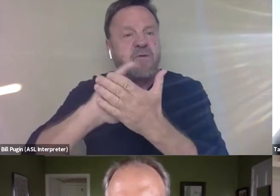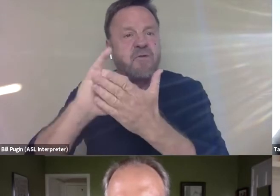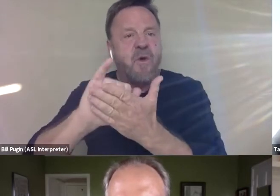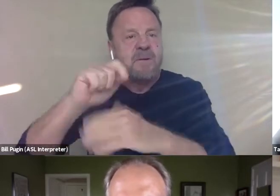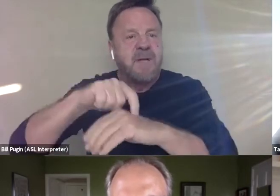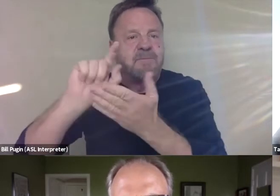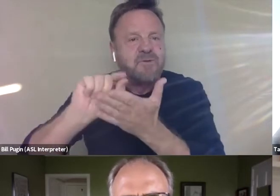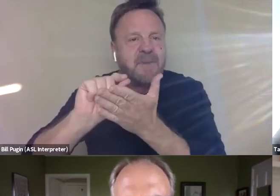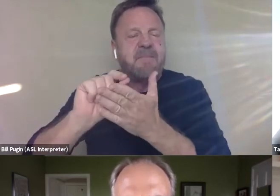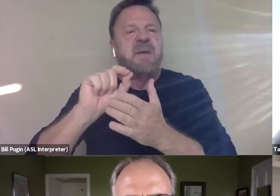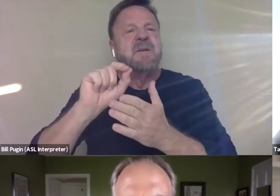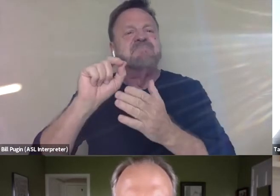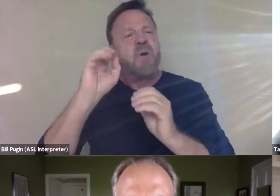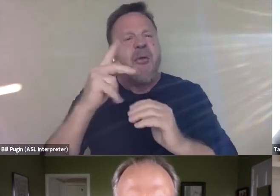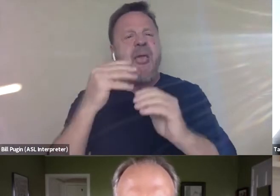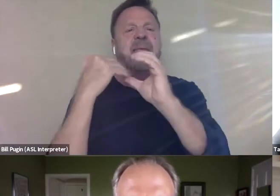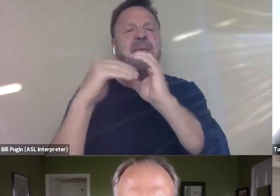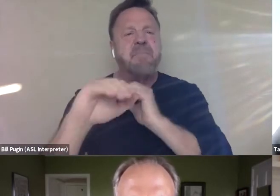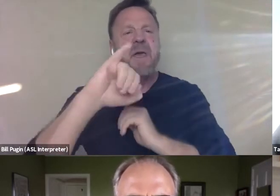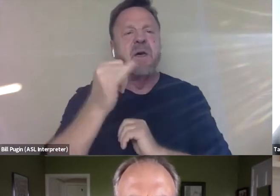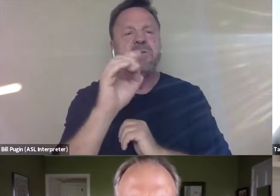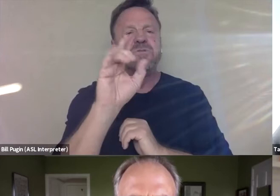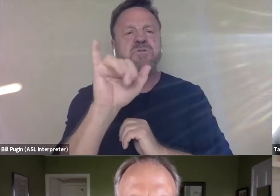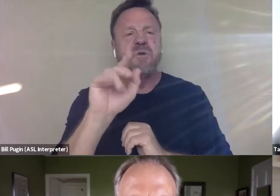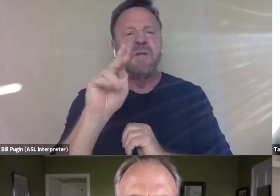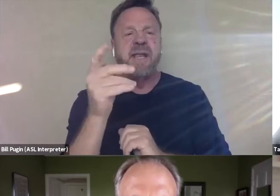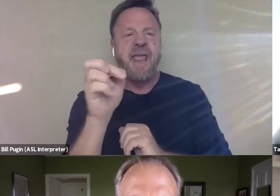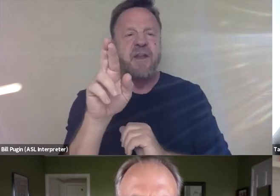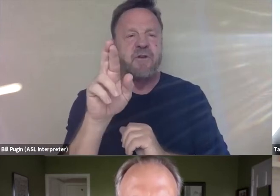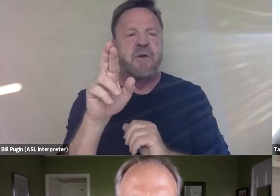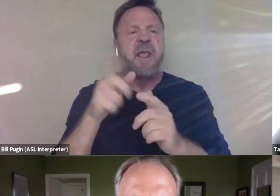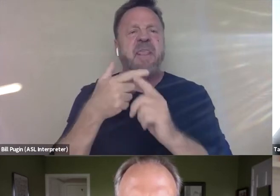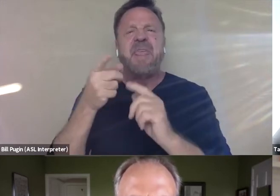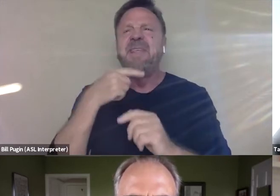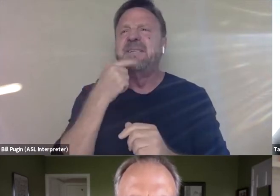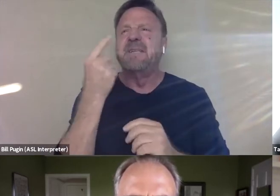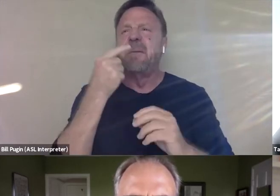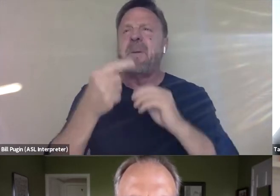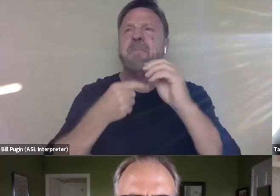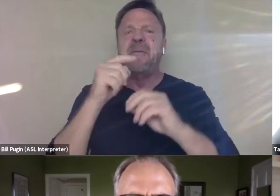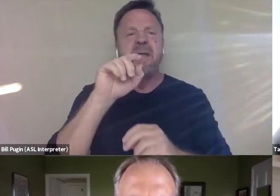okay, I'll email Jodi Kantor. Then he said something else about being a yogi and a vegan and I couldn't hurt a fly,